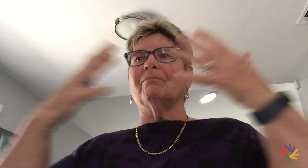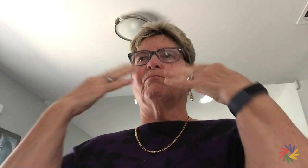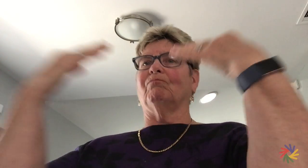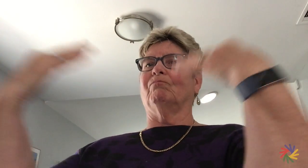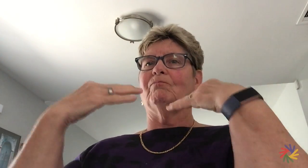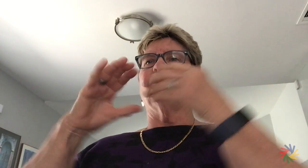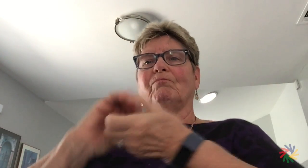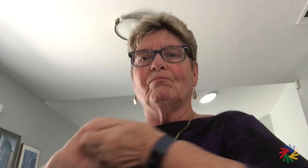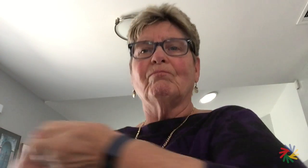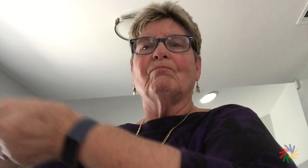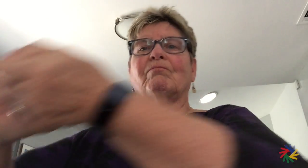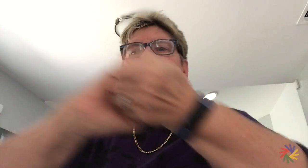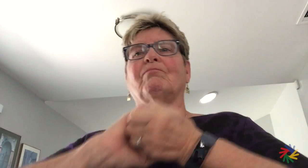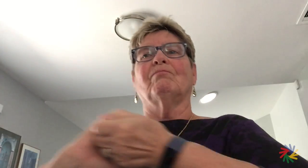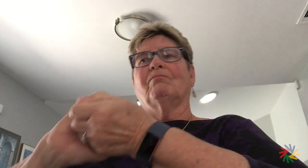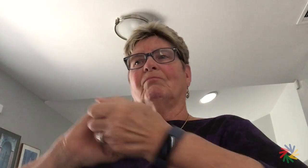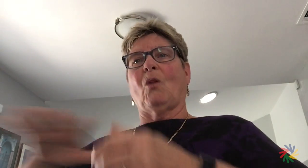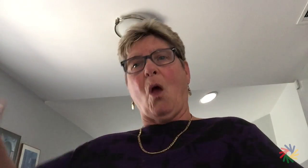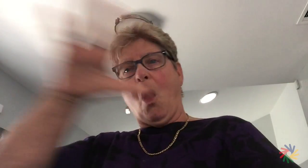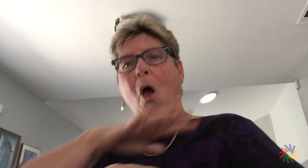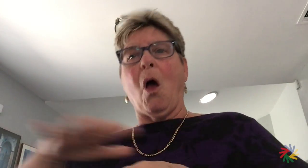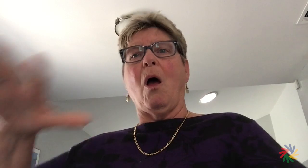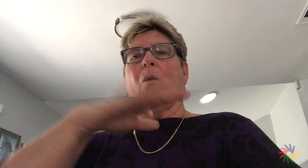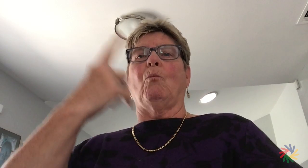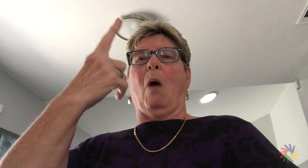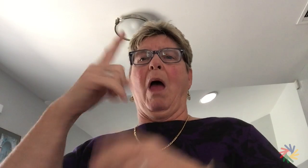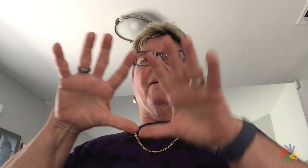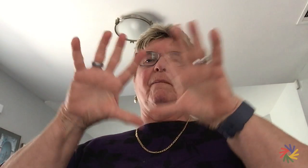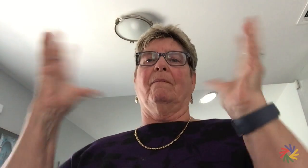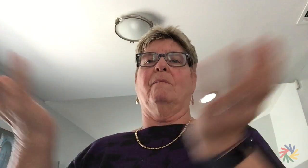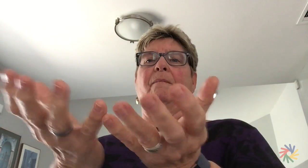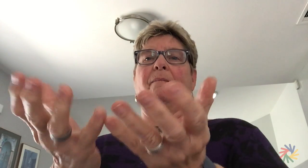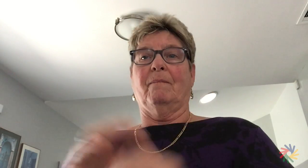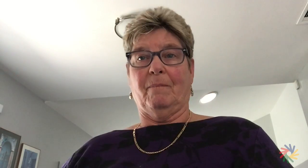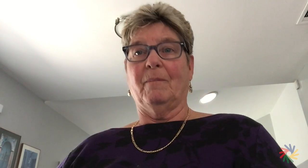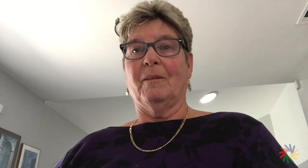as well as fostering the sense of camaraderie as a family.